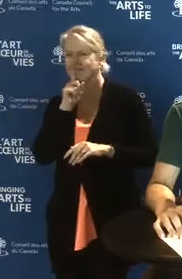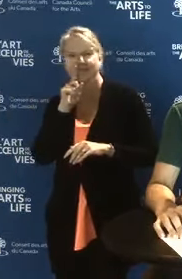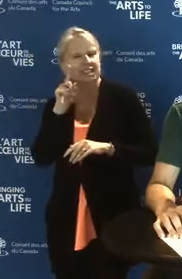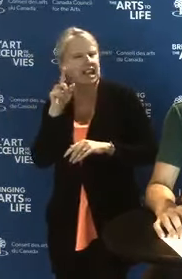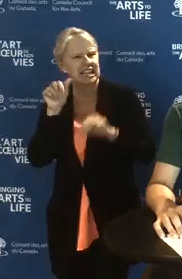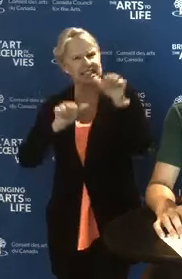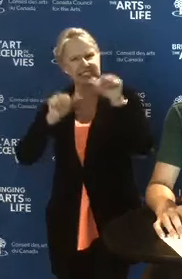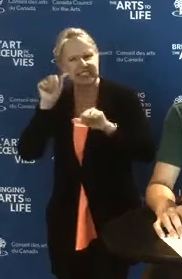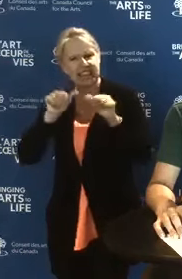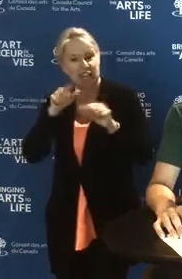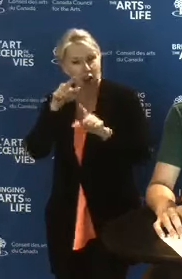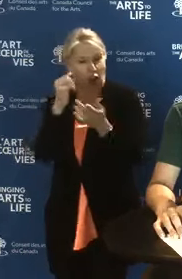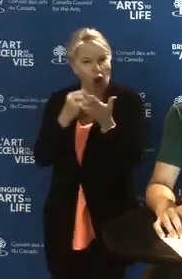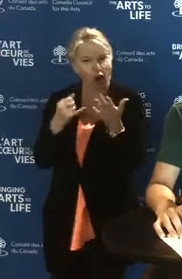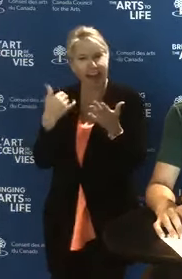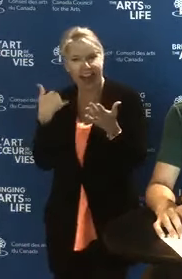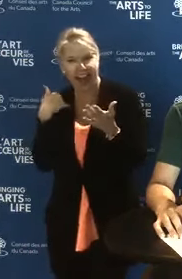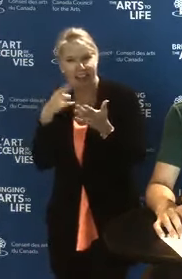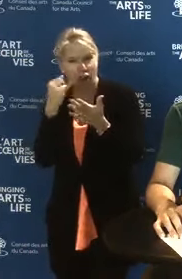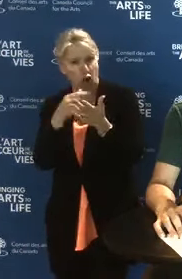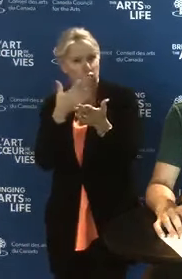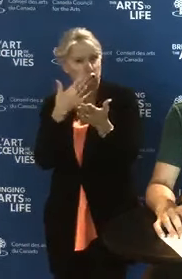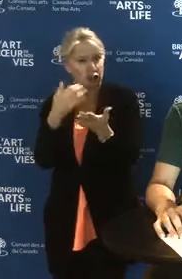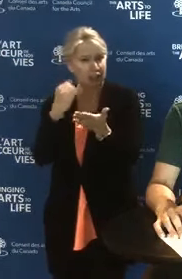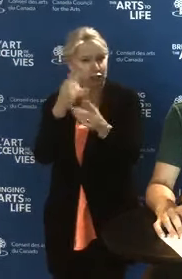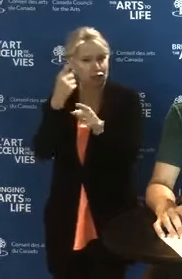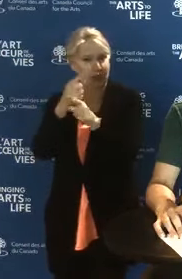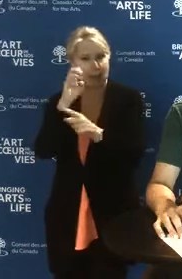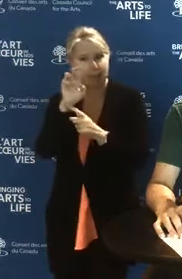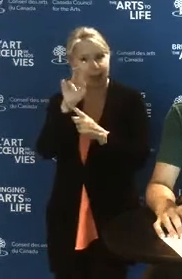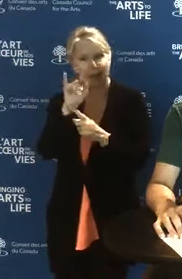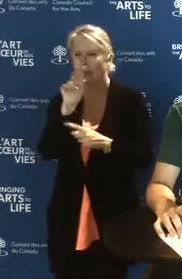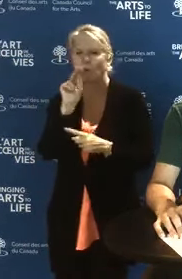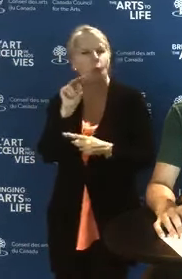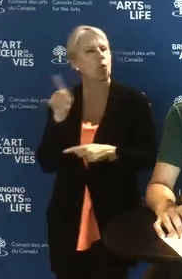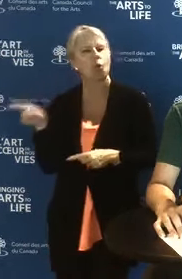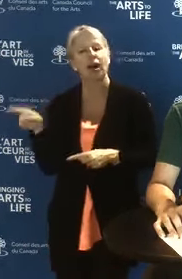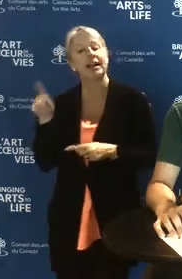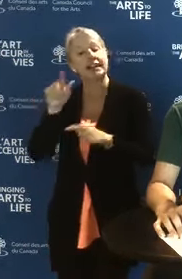Instead, they're going to be assessing the strategic value of your initiative.